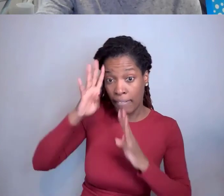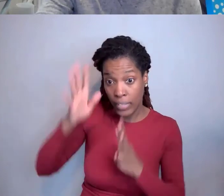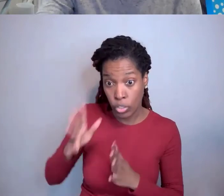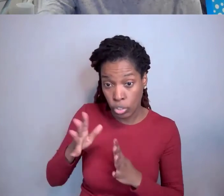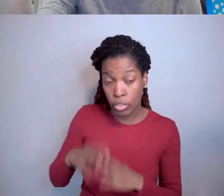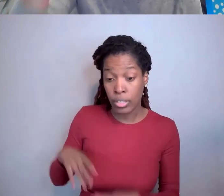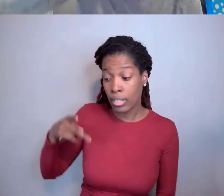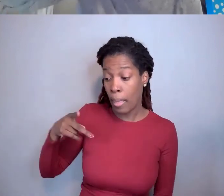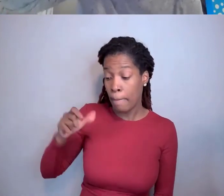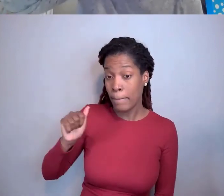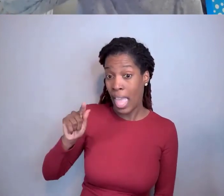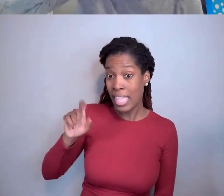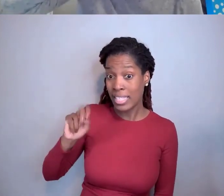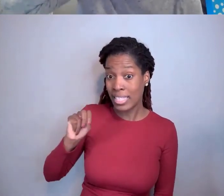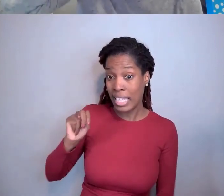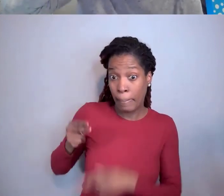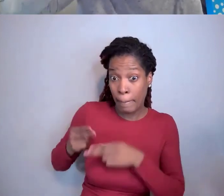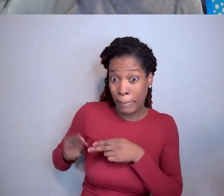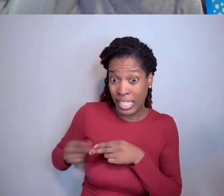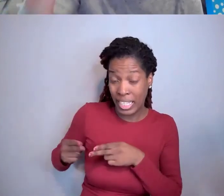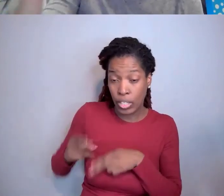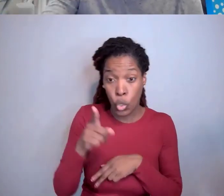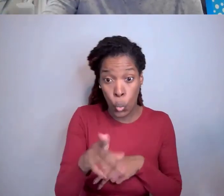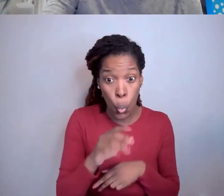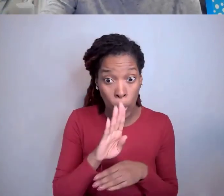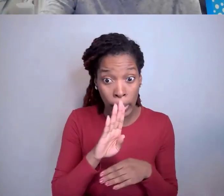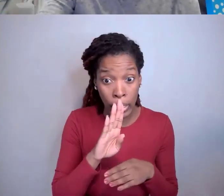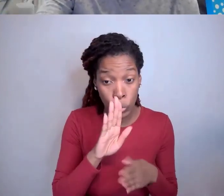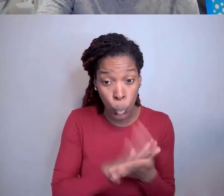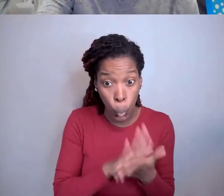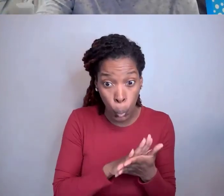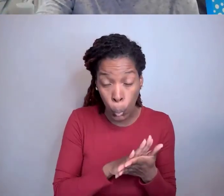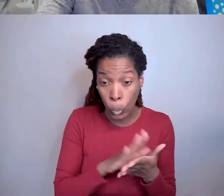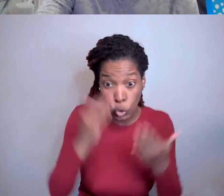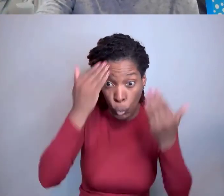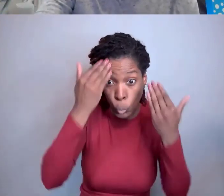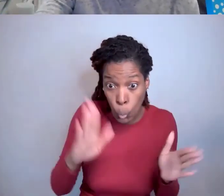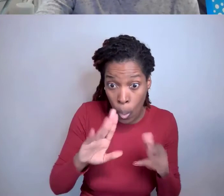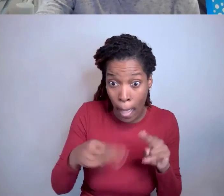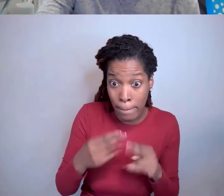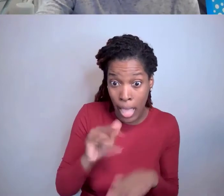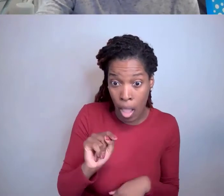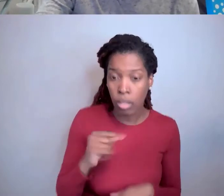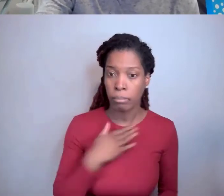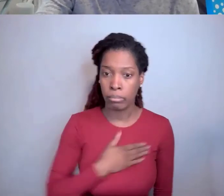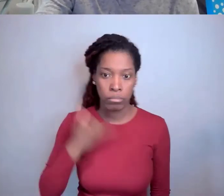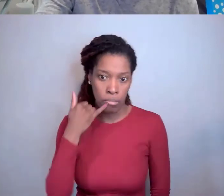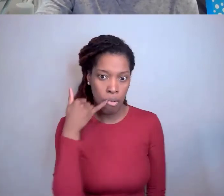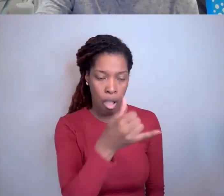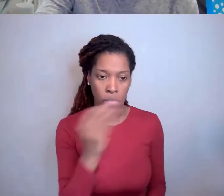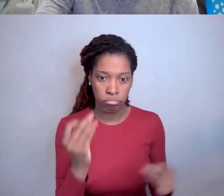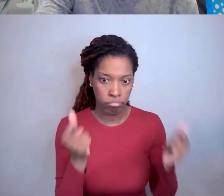I suggest you call them right away. Okay? Because the